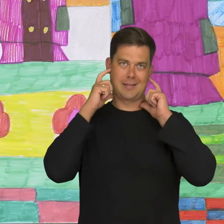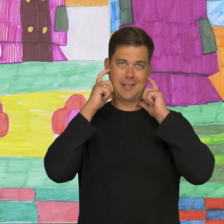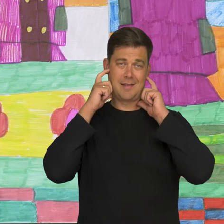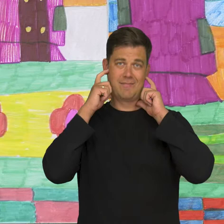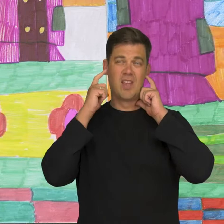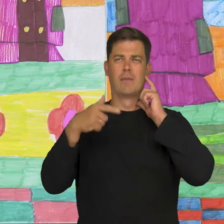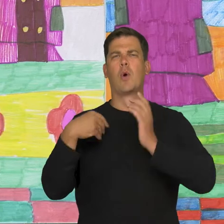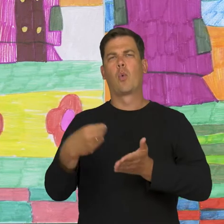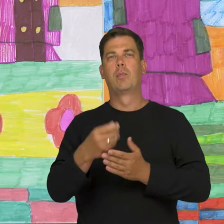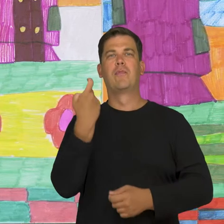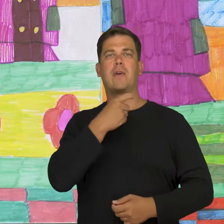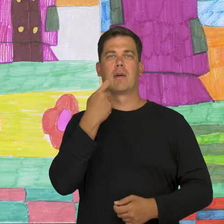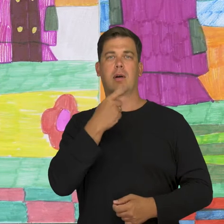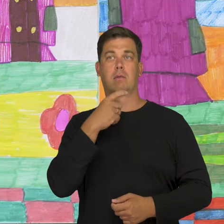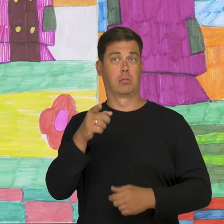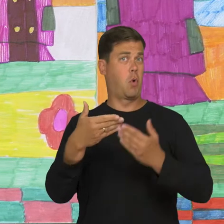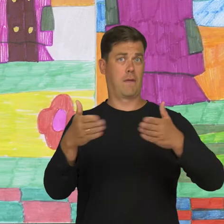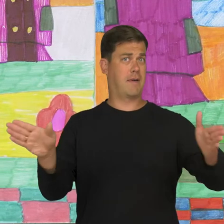We were buying everything for the Easter. Shops were open.